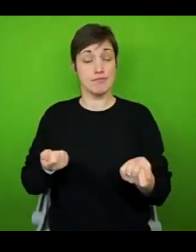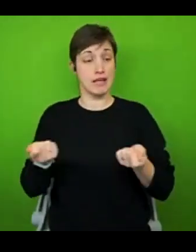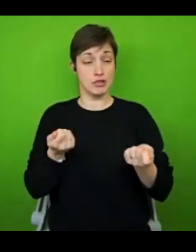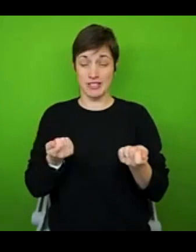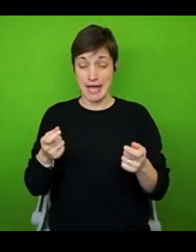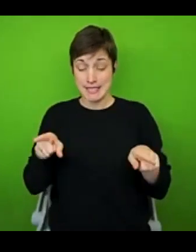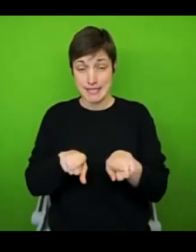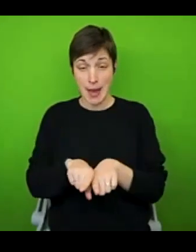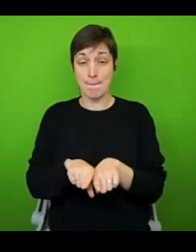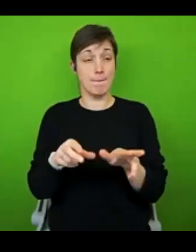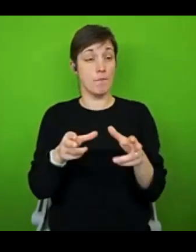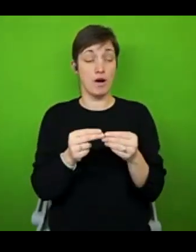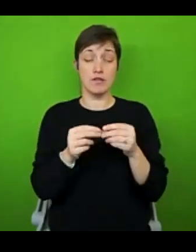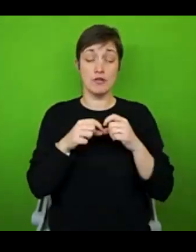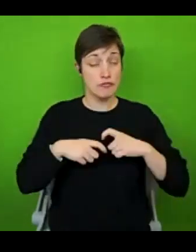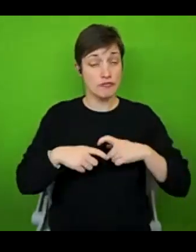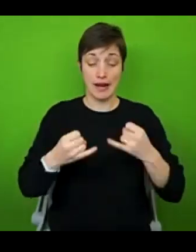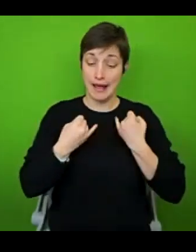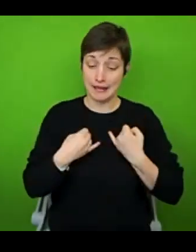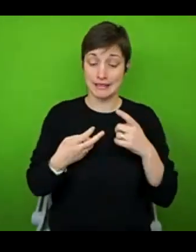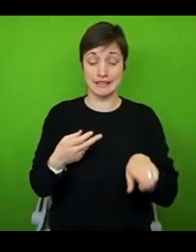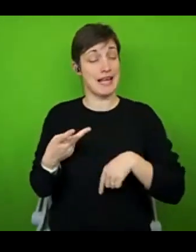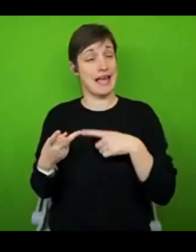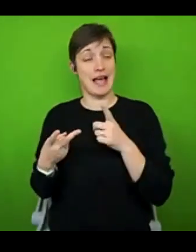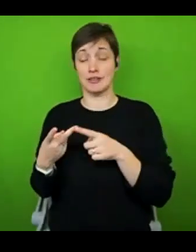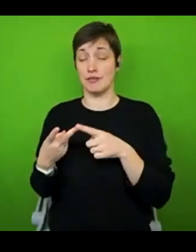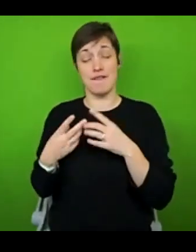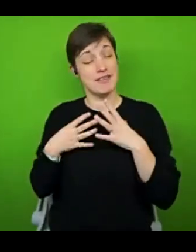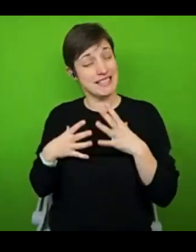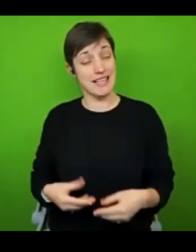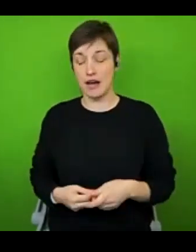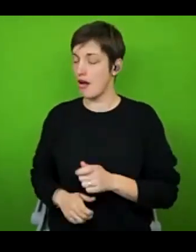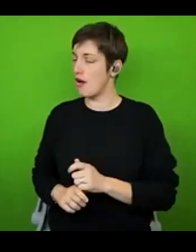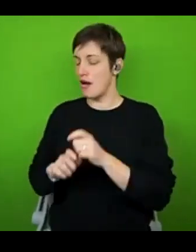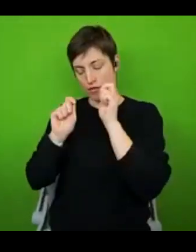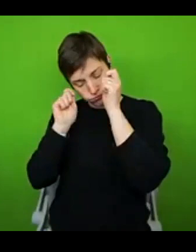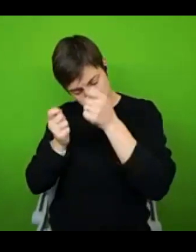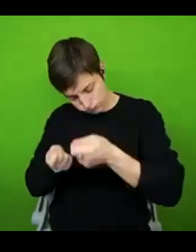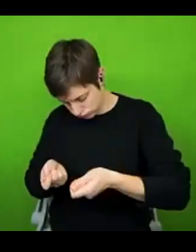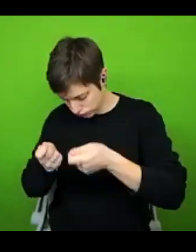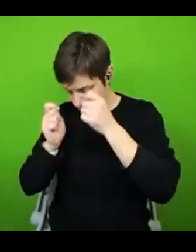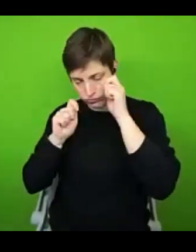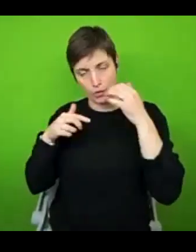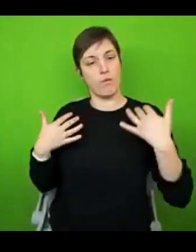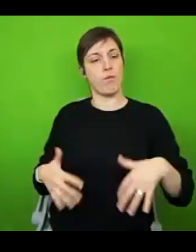fatigue, I honestly take my hat off to you that is incredibly challenging, and you are just incredible. I